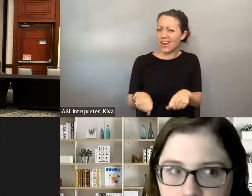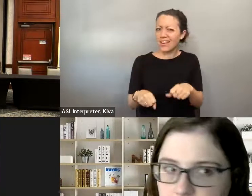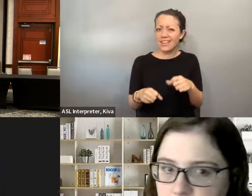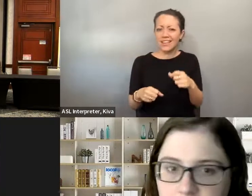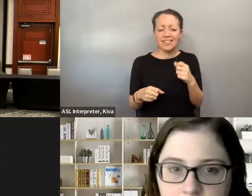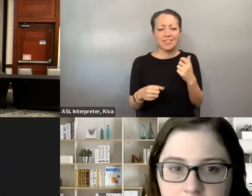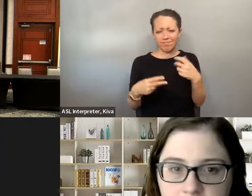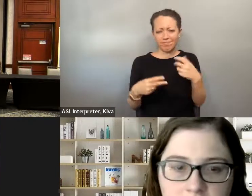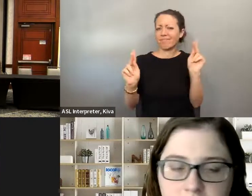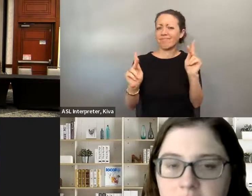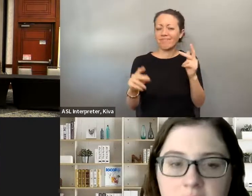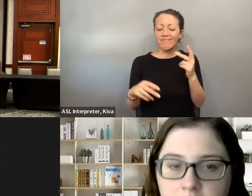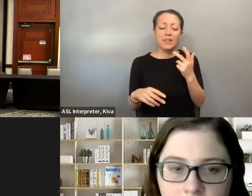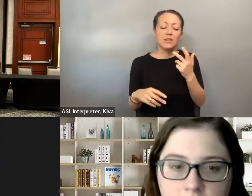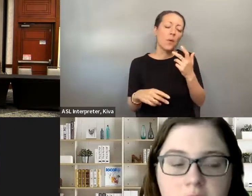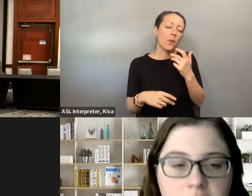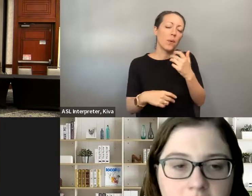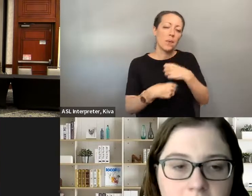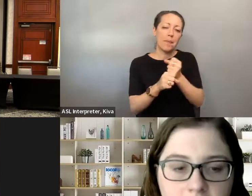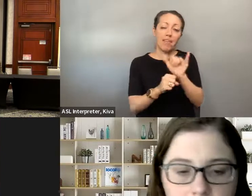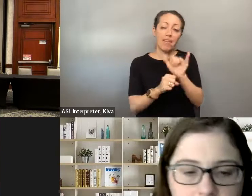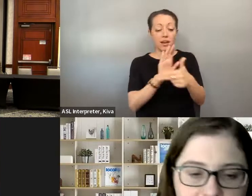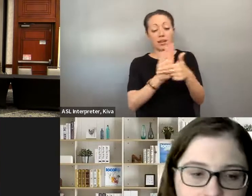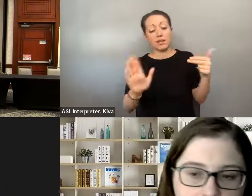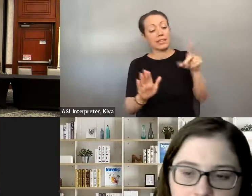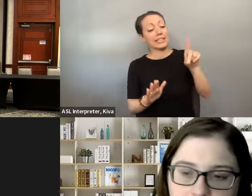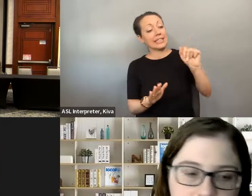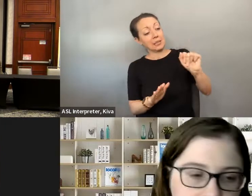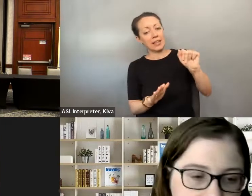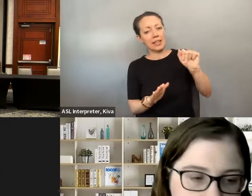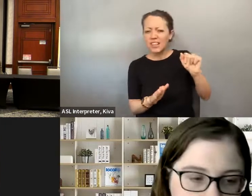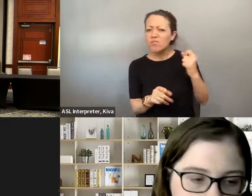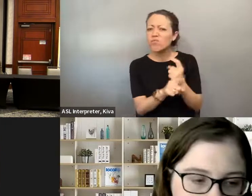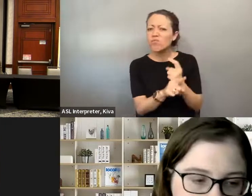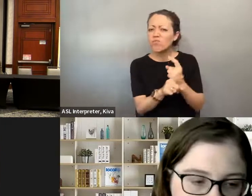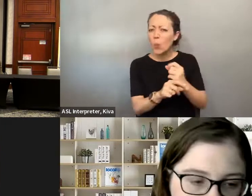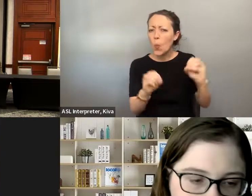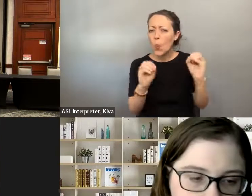making sure that people have the knowledge that they need to request accommodations and making it so that disability